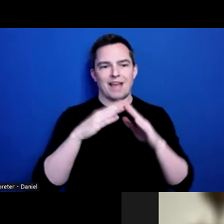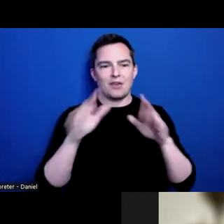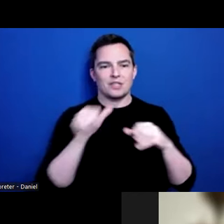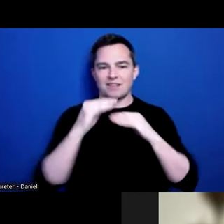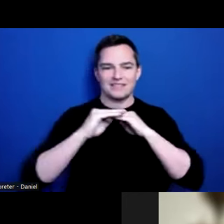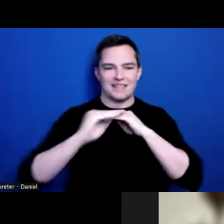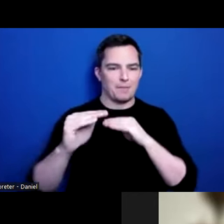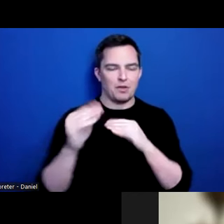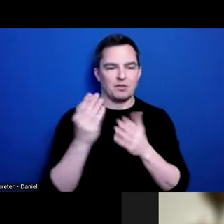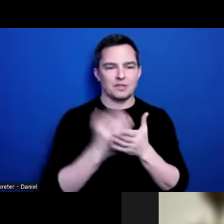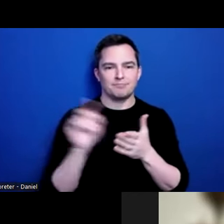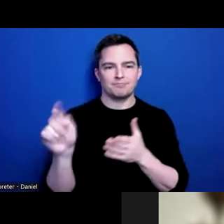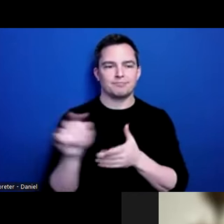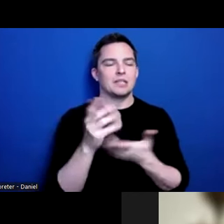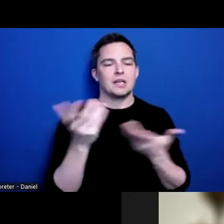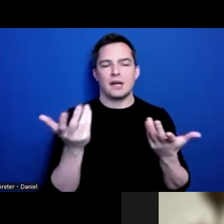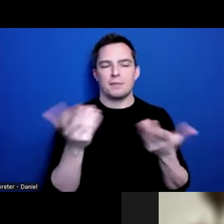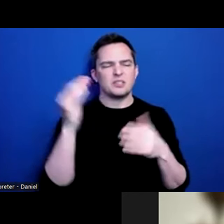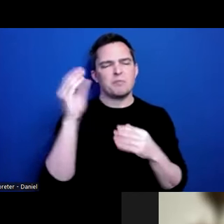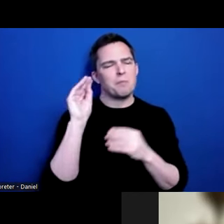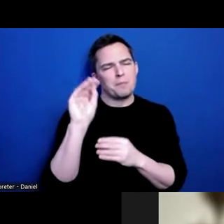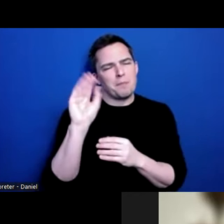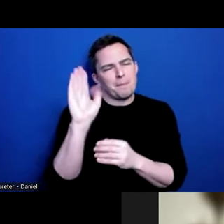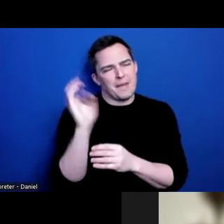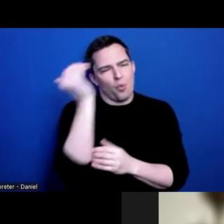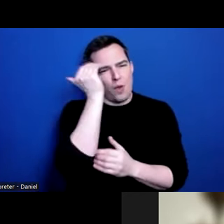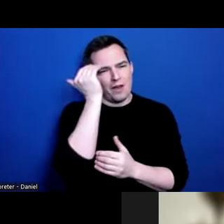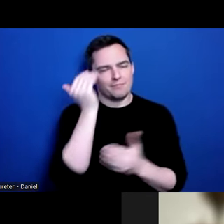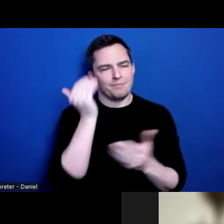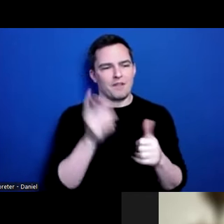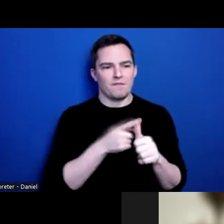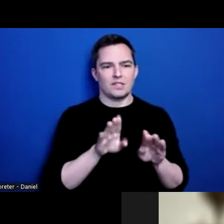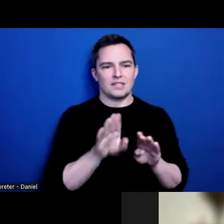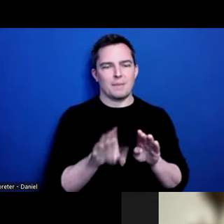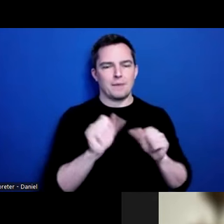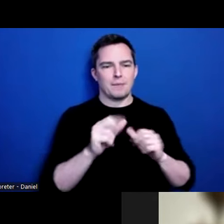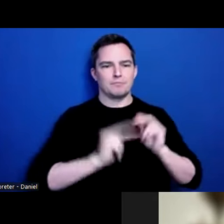Being aware of that, to me, is the very first step in being able to fill out programs and services.